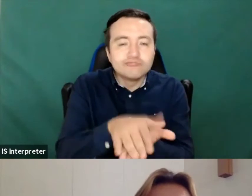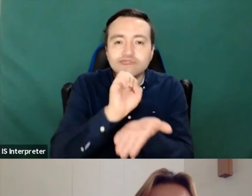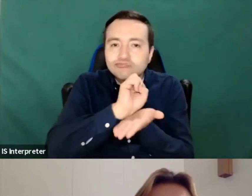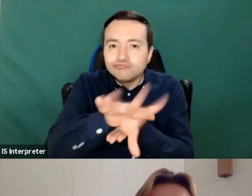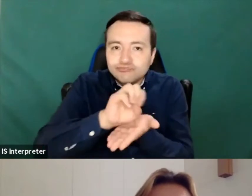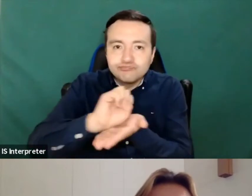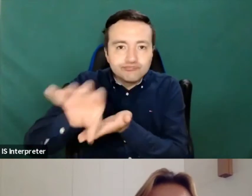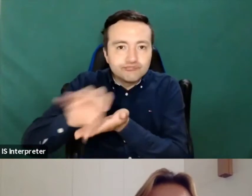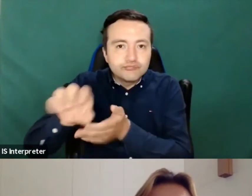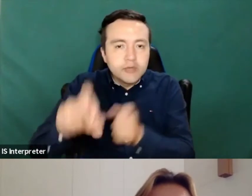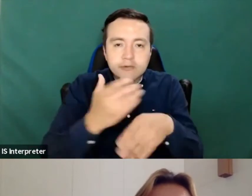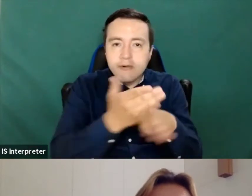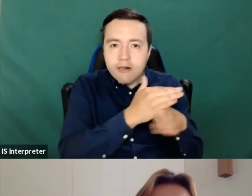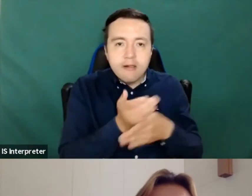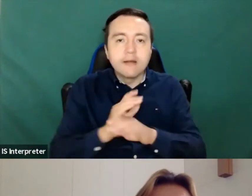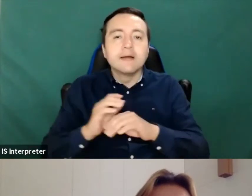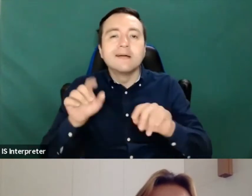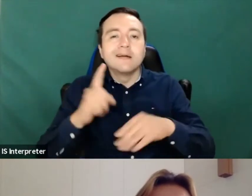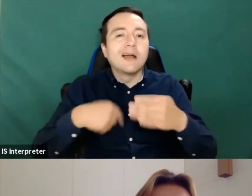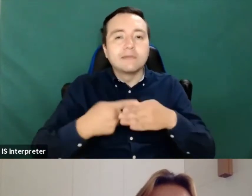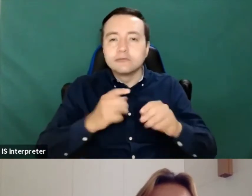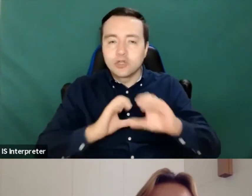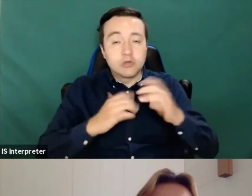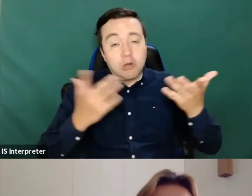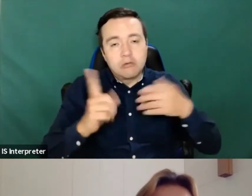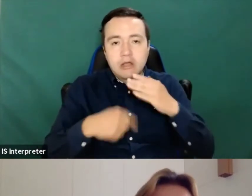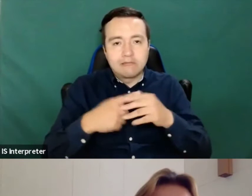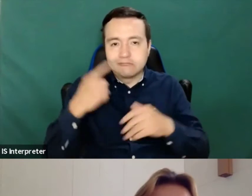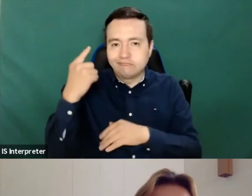communication, or just in general.